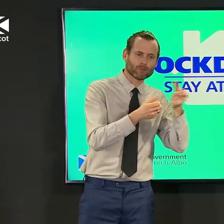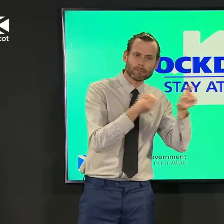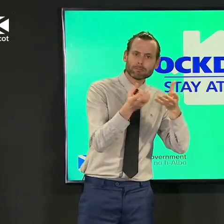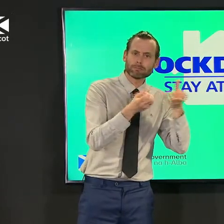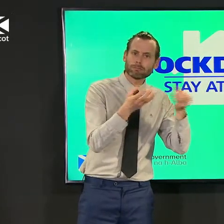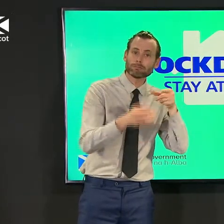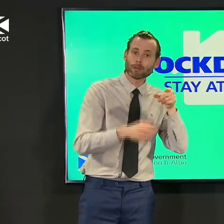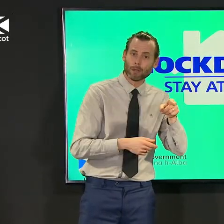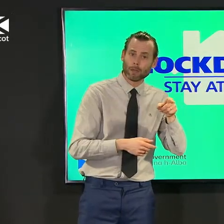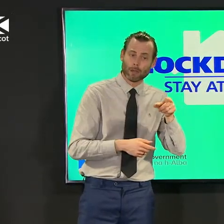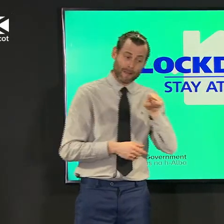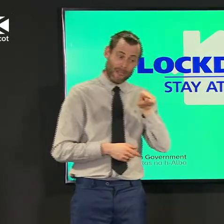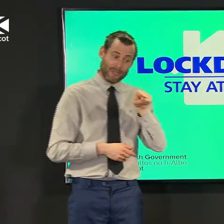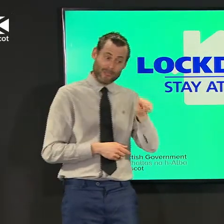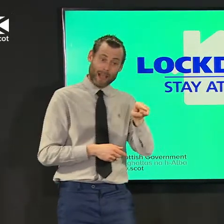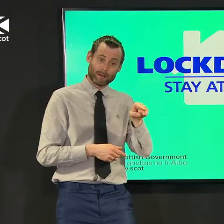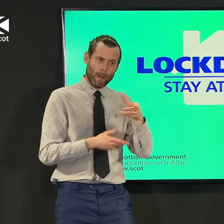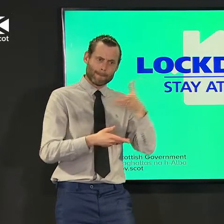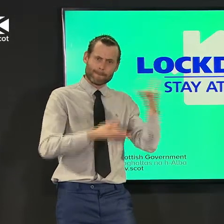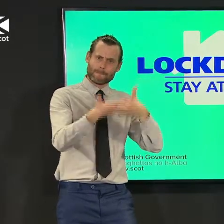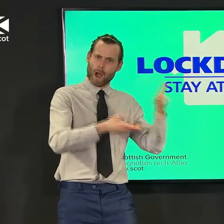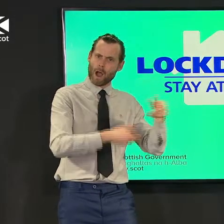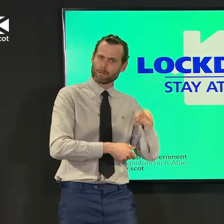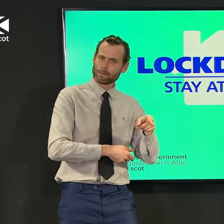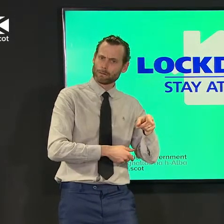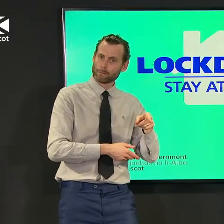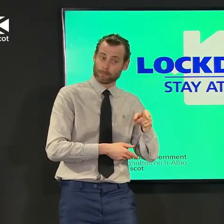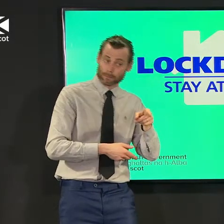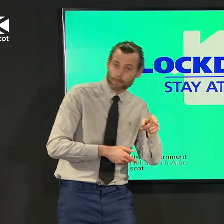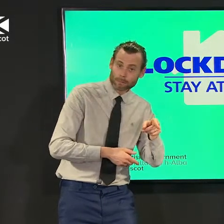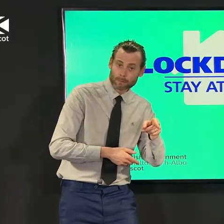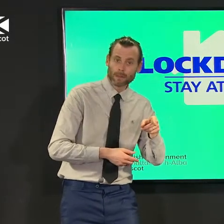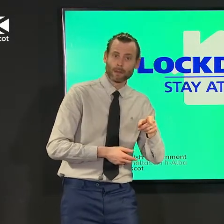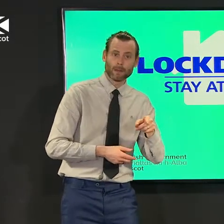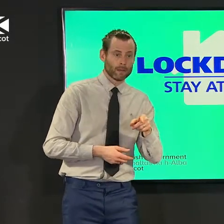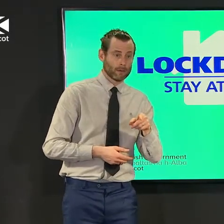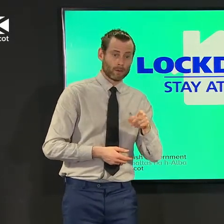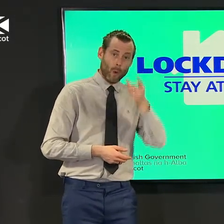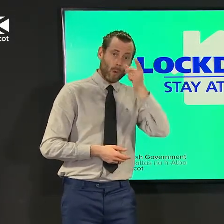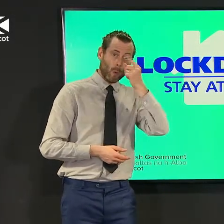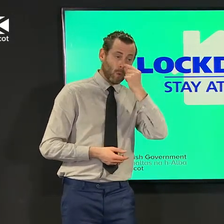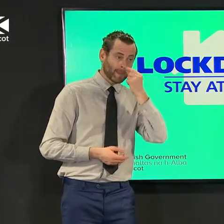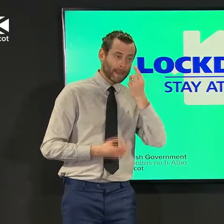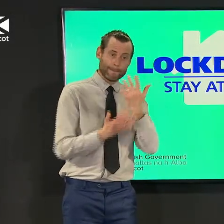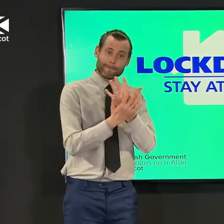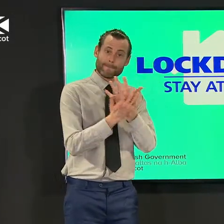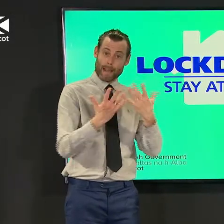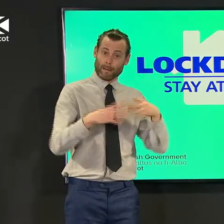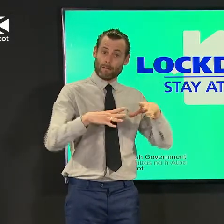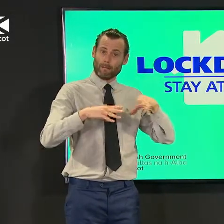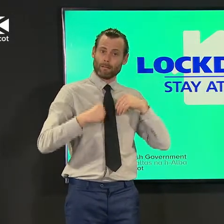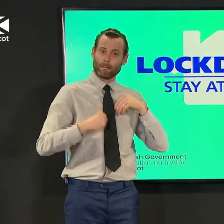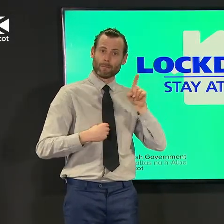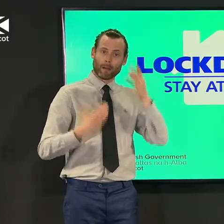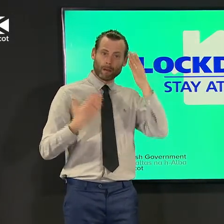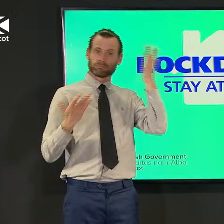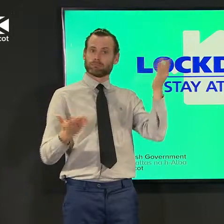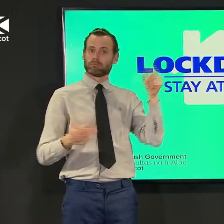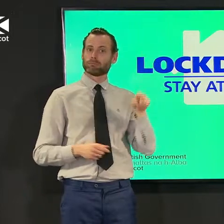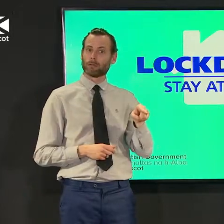looking to see if we if using asymptomatic testing and the significant additional capacity that we